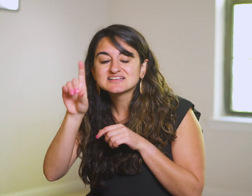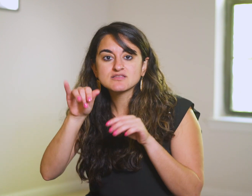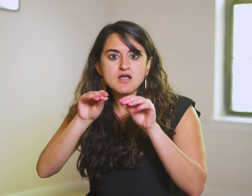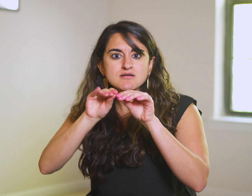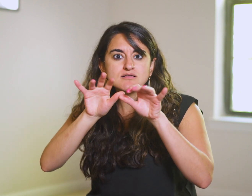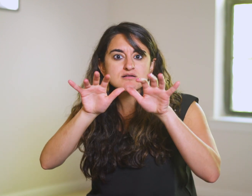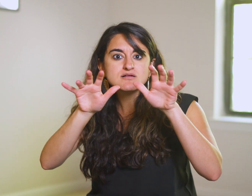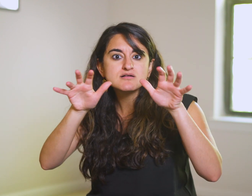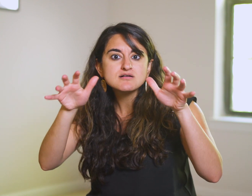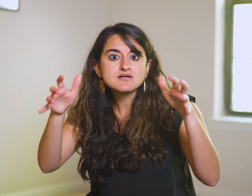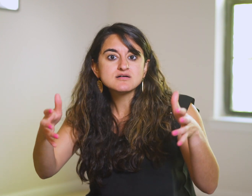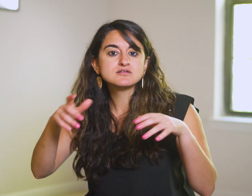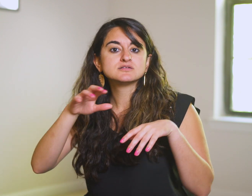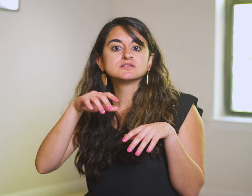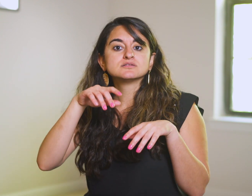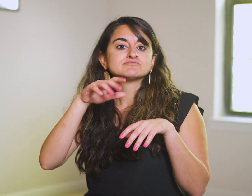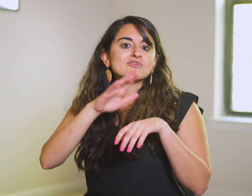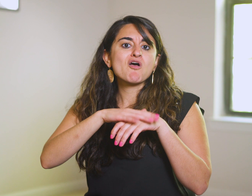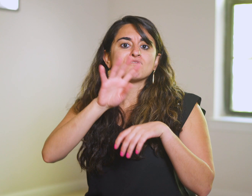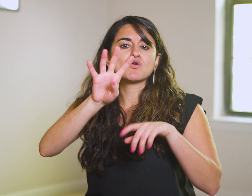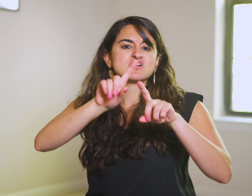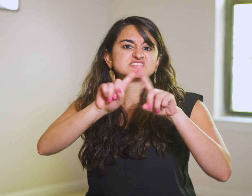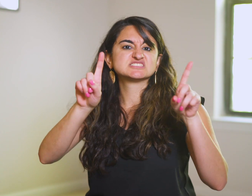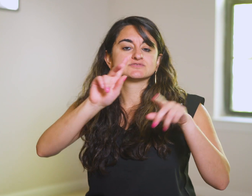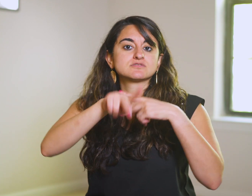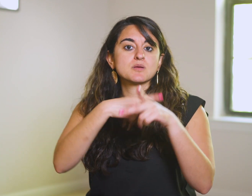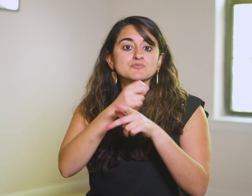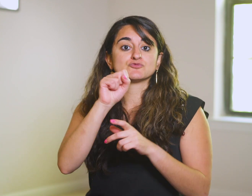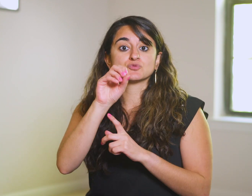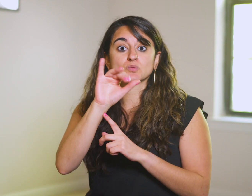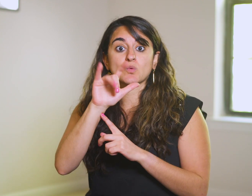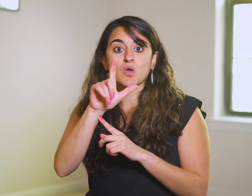that is spread all around and falls on four different types of soil,